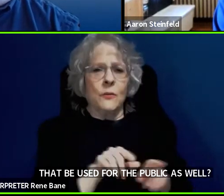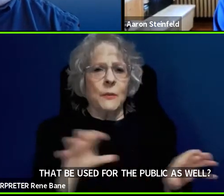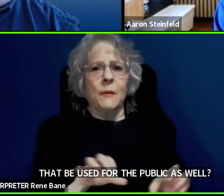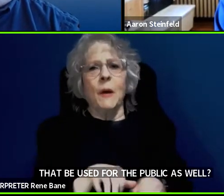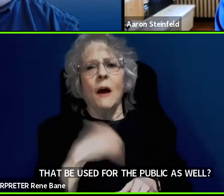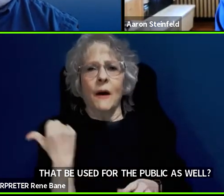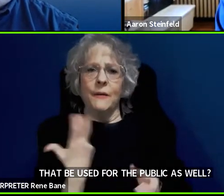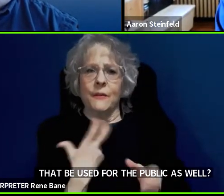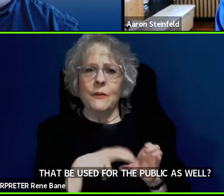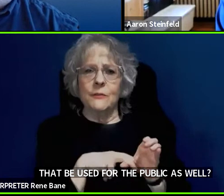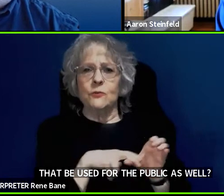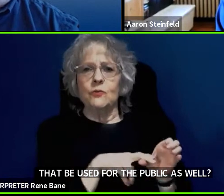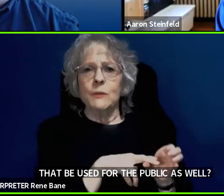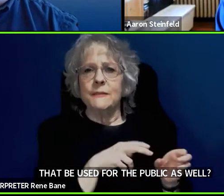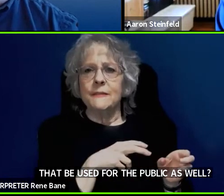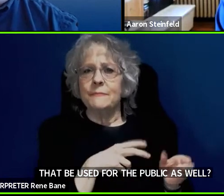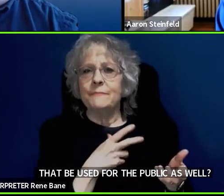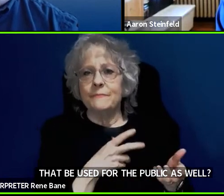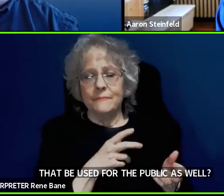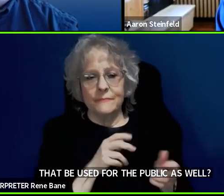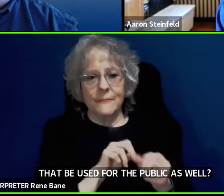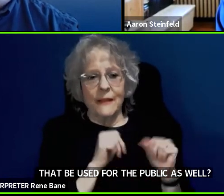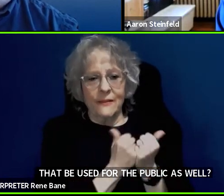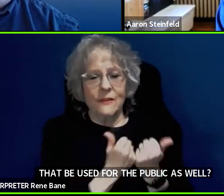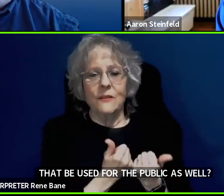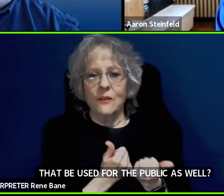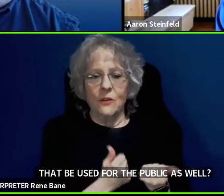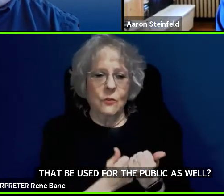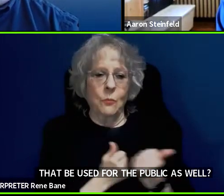to support travel training within their systems. I know here for example in Pittsburgh